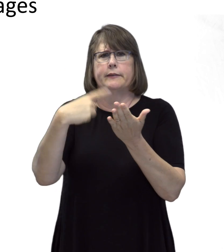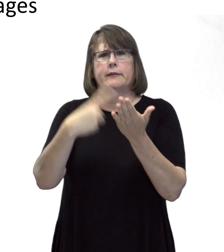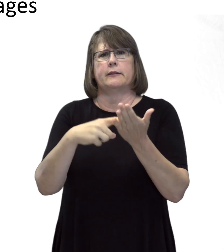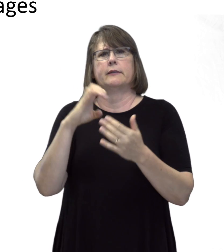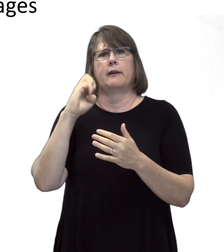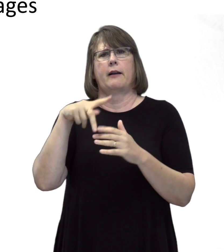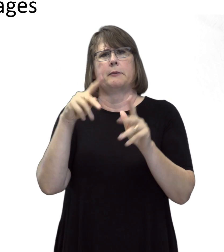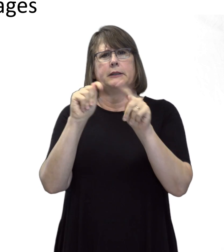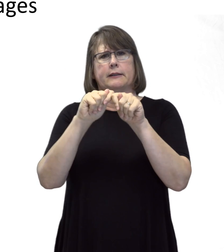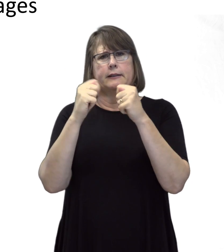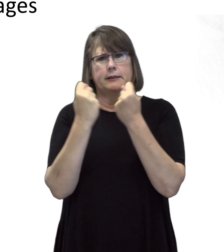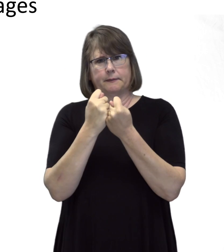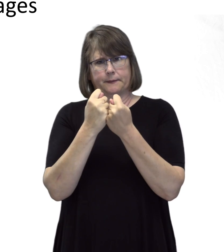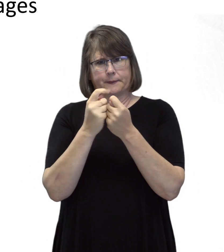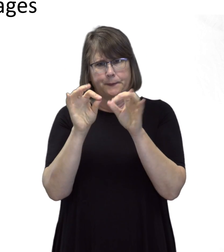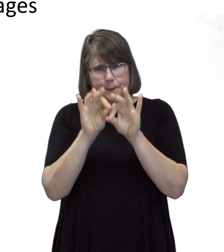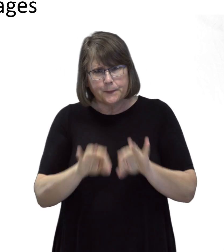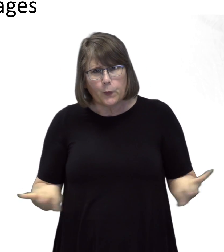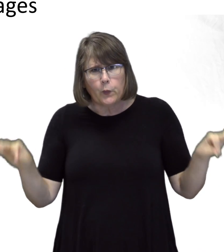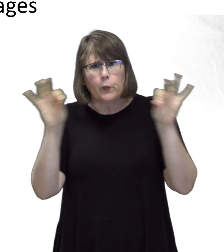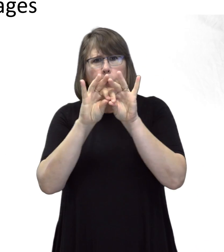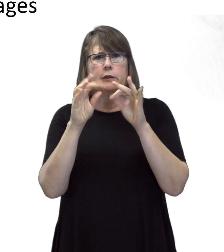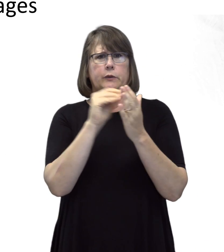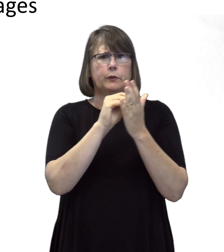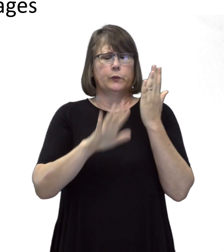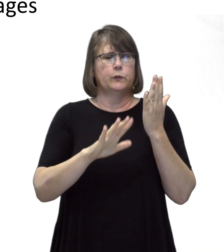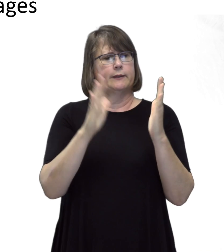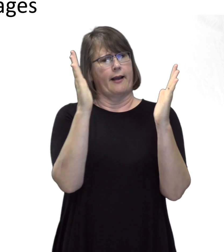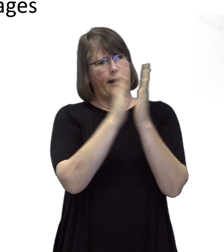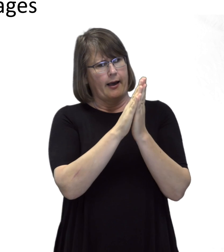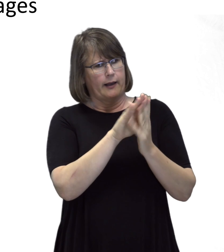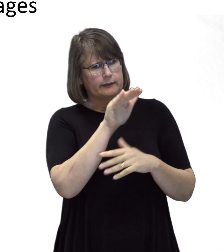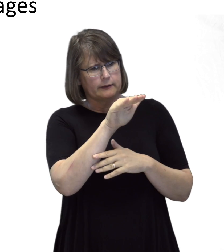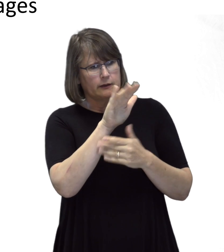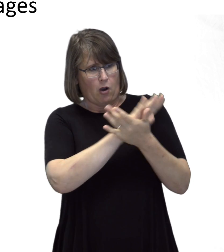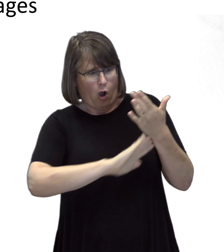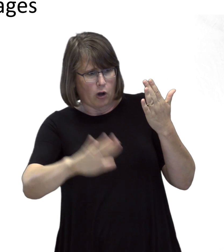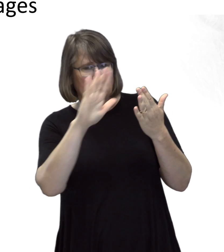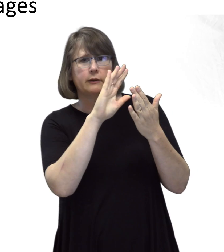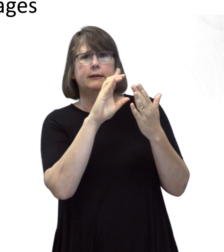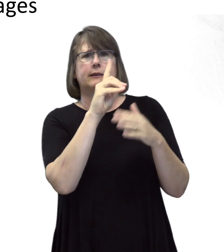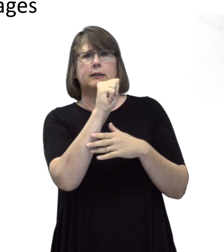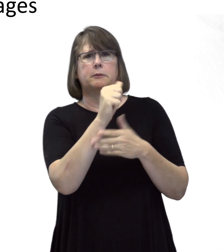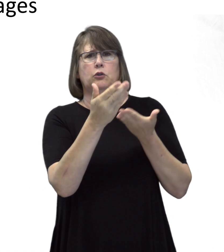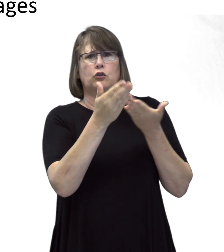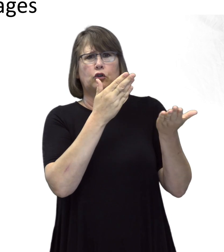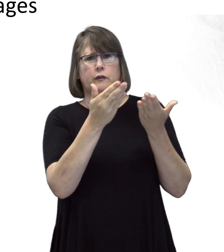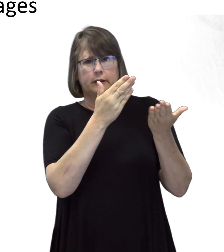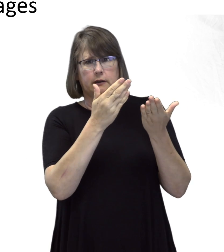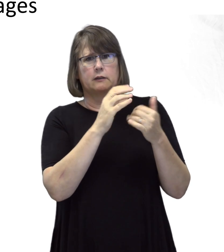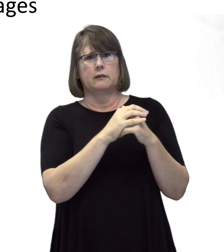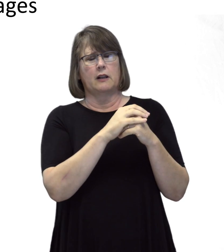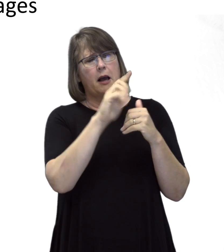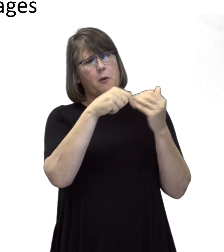on the IEP team. It is also important that students ask disability services in colleges